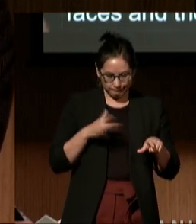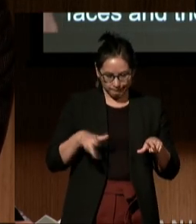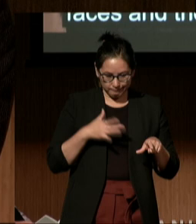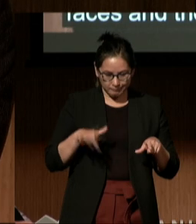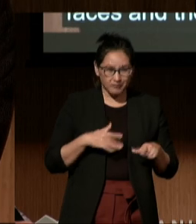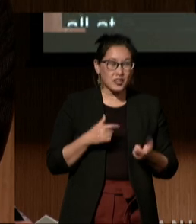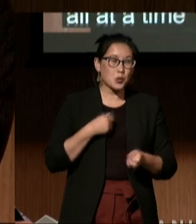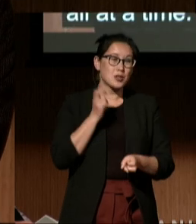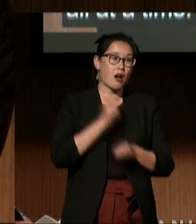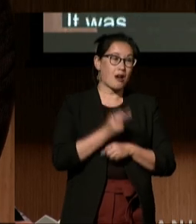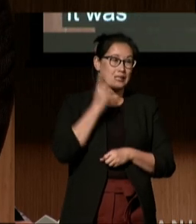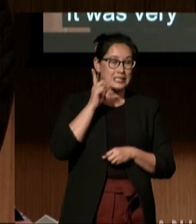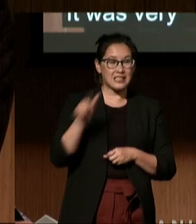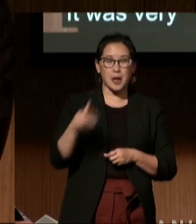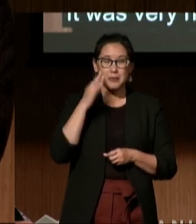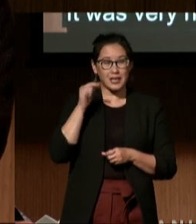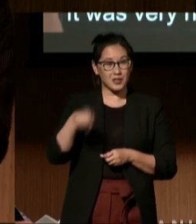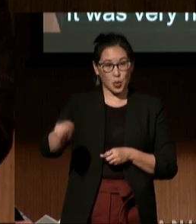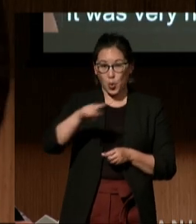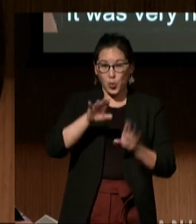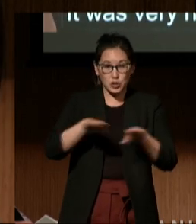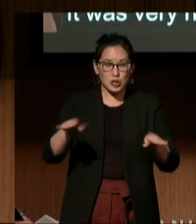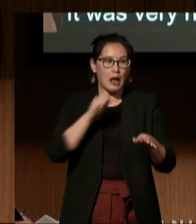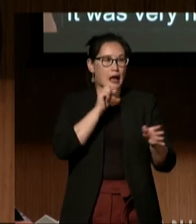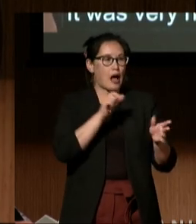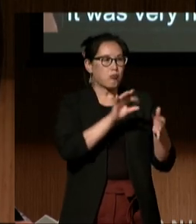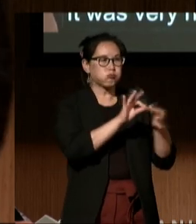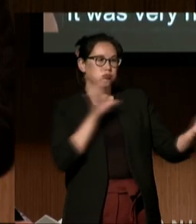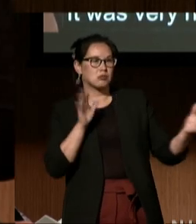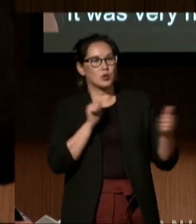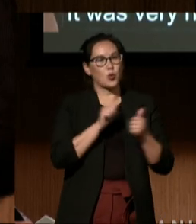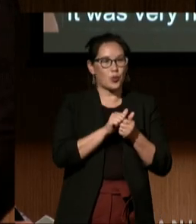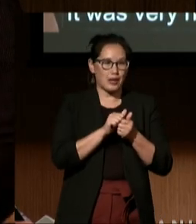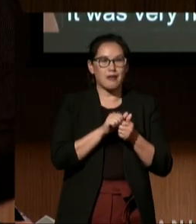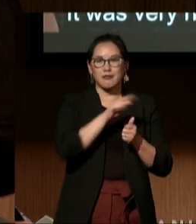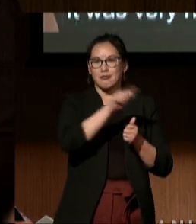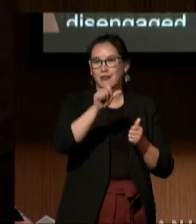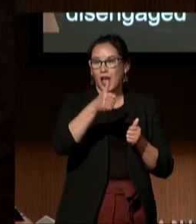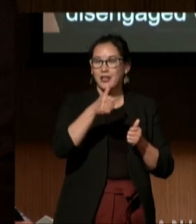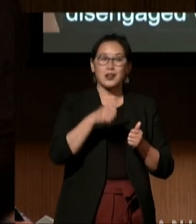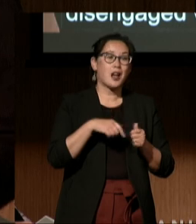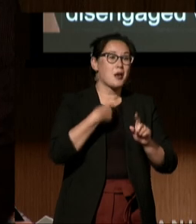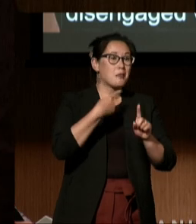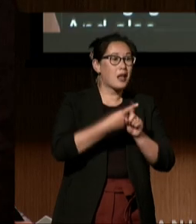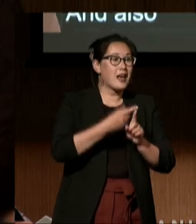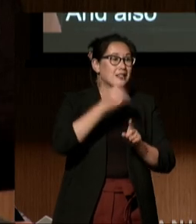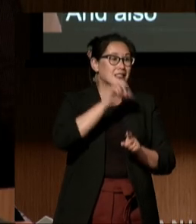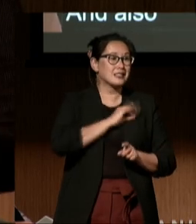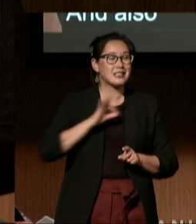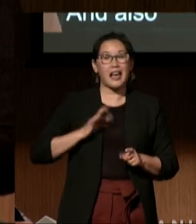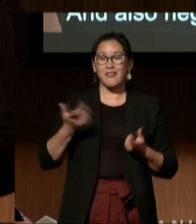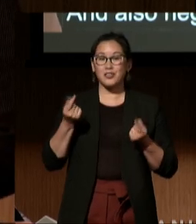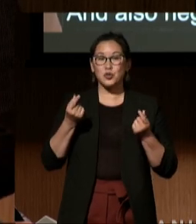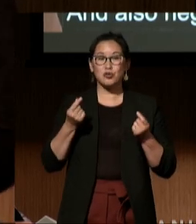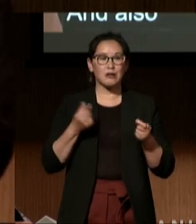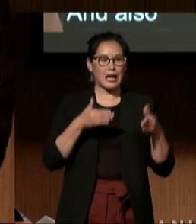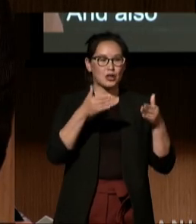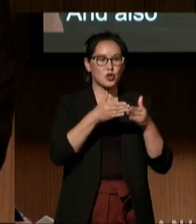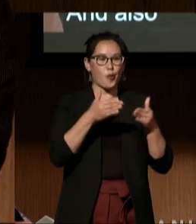just very disengaged with others. And then also, neglectful staff were just too busy, always on their phone in the corner, and the kids just not having any support